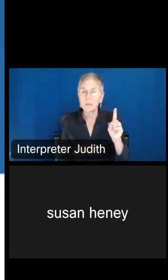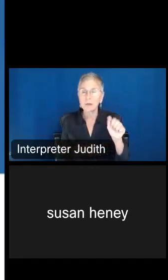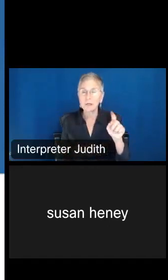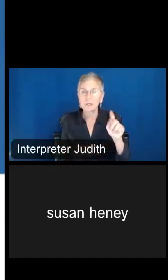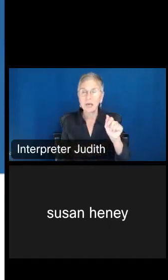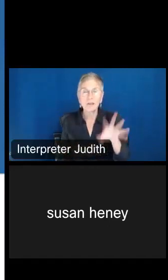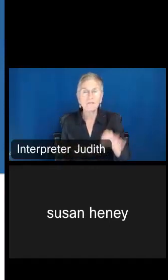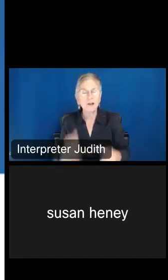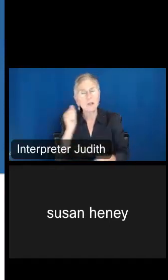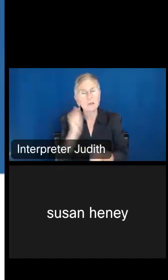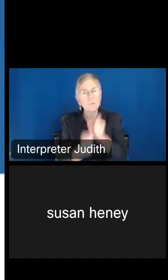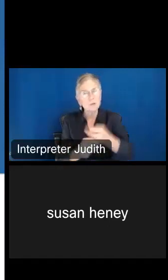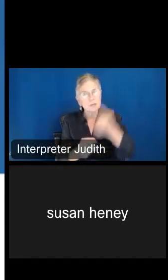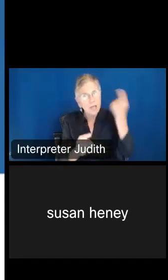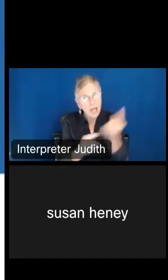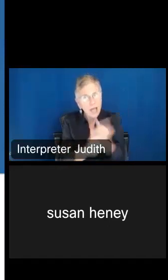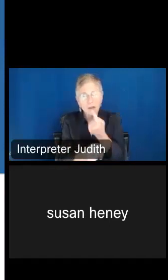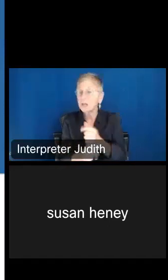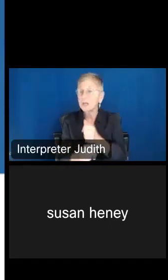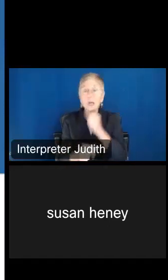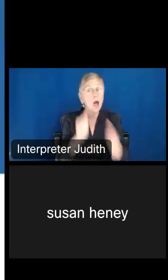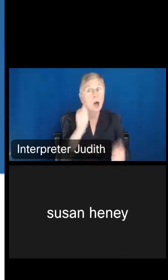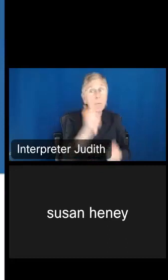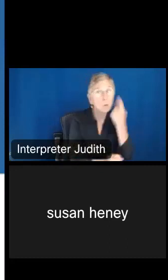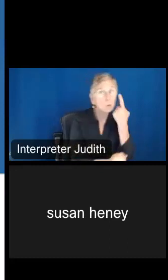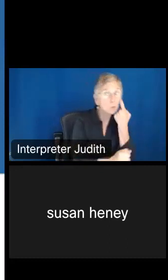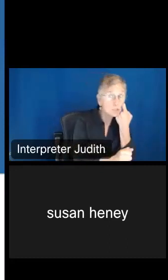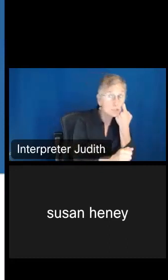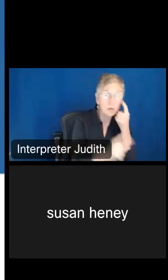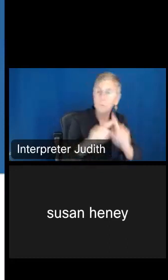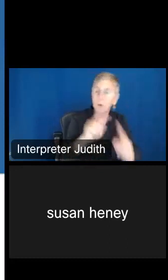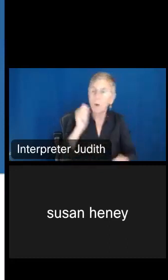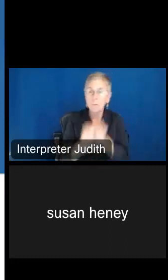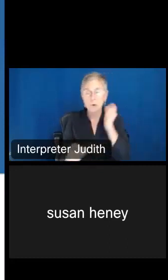accurate, so rather than the most up to date, the most accurate, and that's the key point